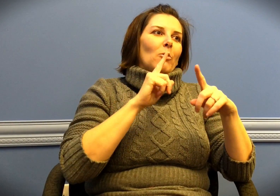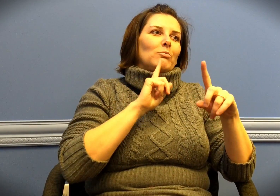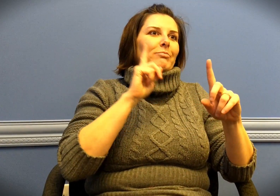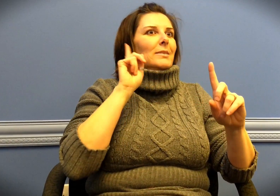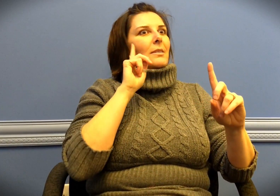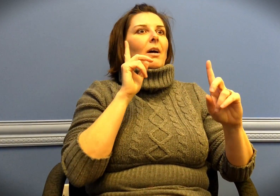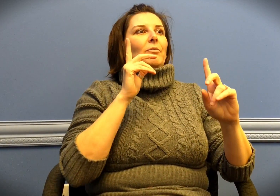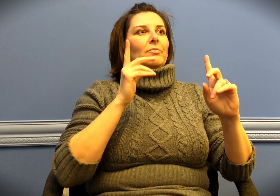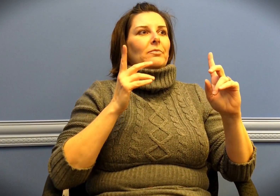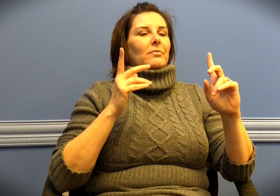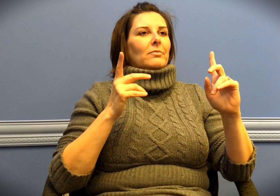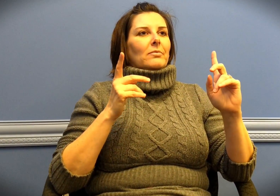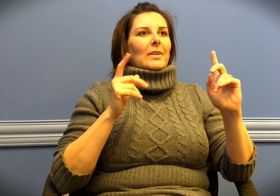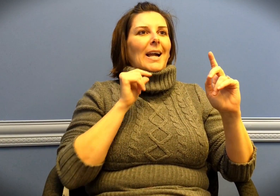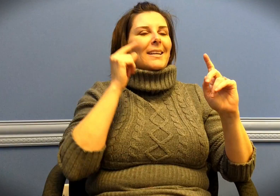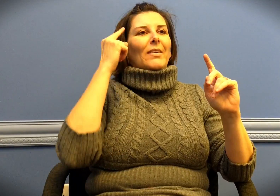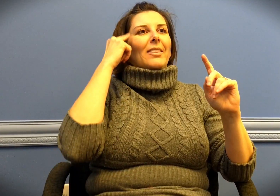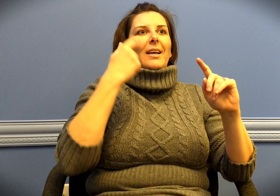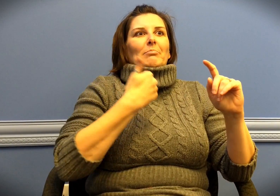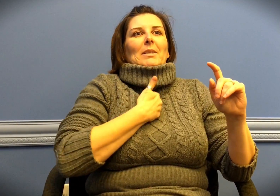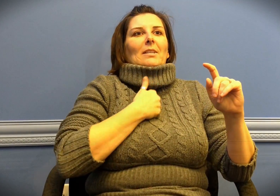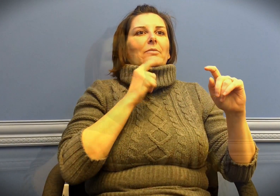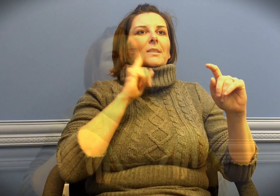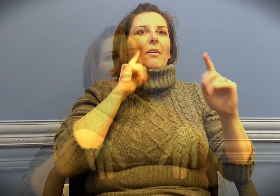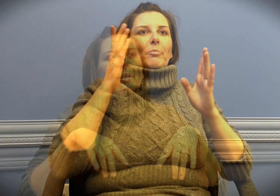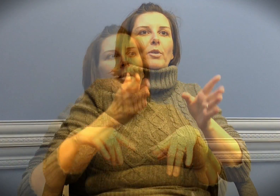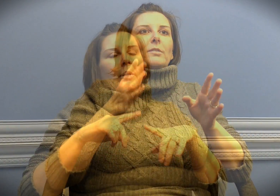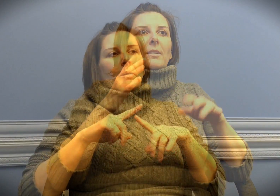I didn't even see myself, view myself as a Deaf person.